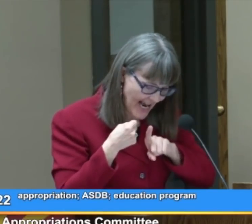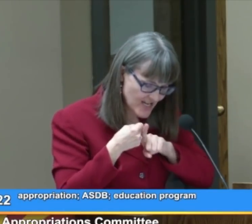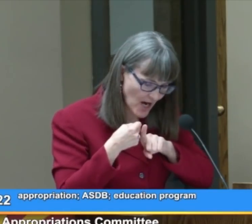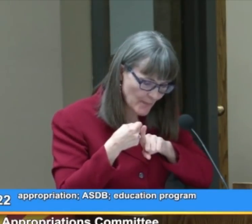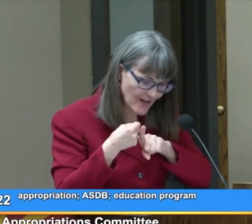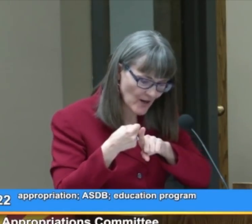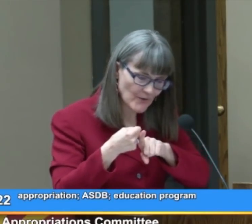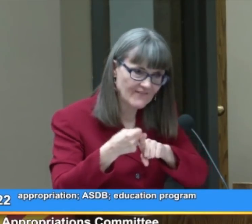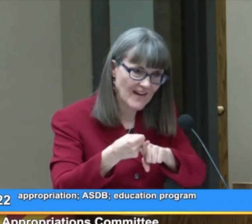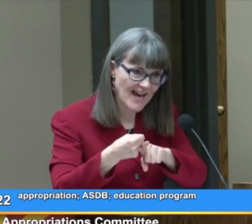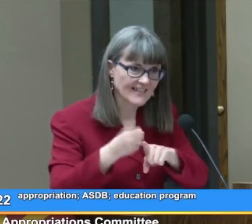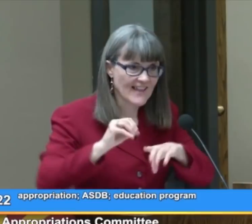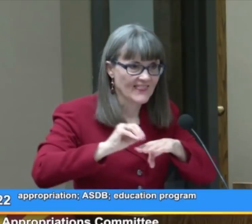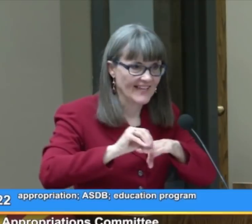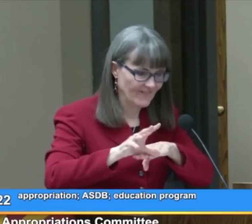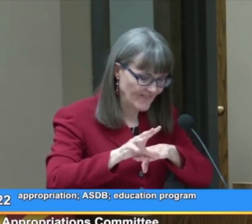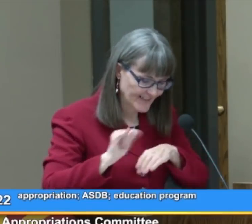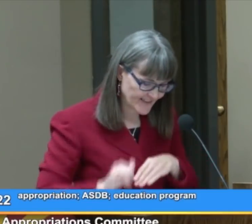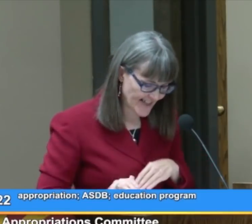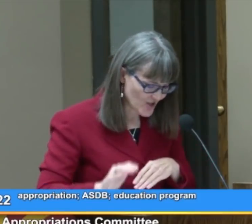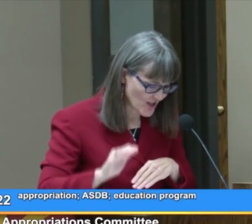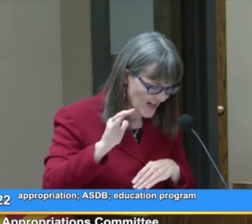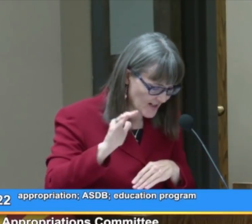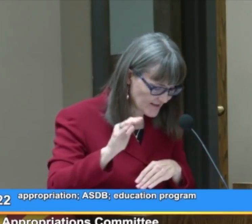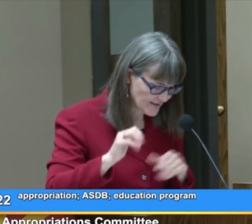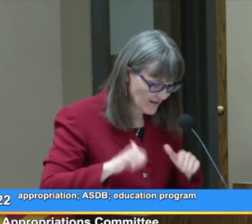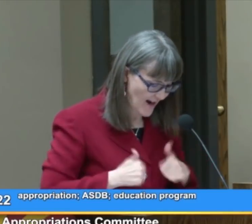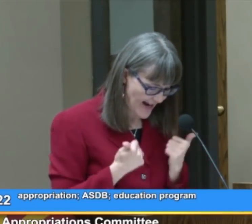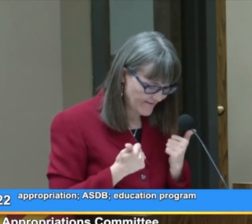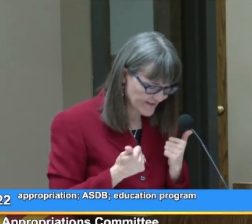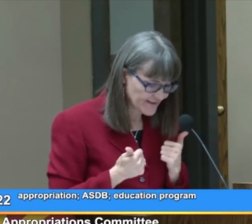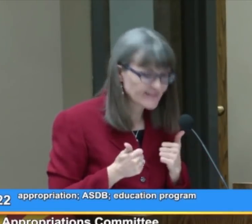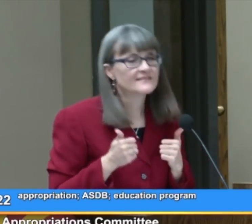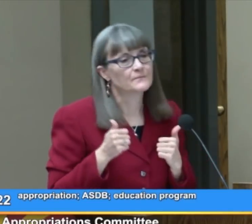a domino effect that effects that child's life,